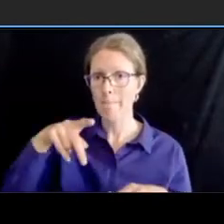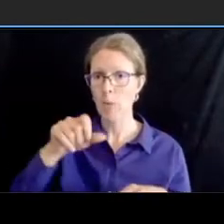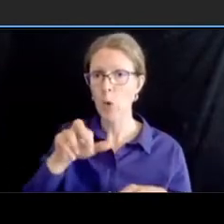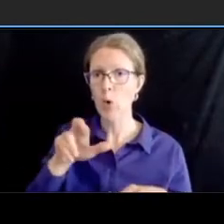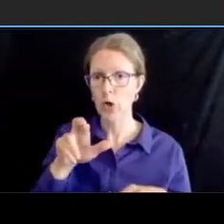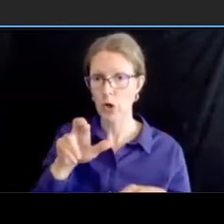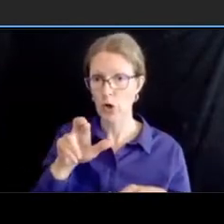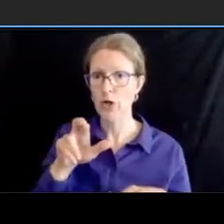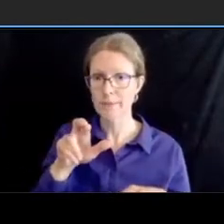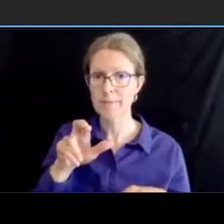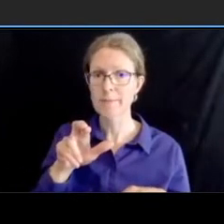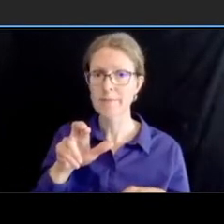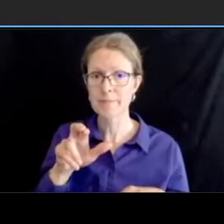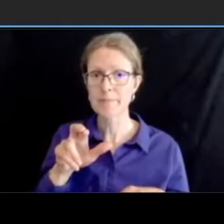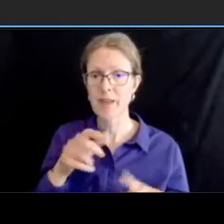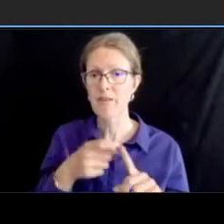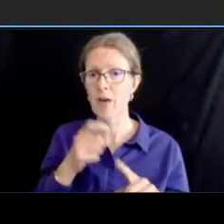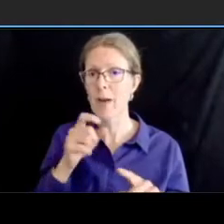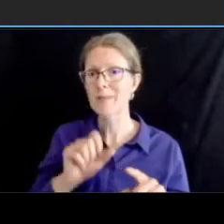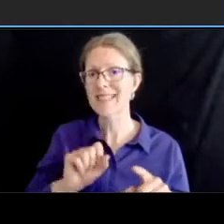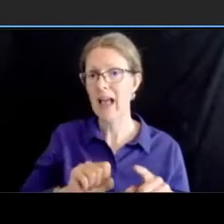so with these intersections being